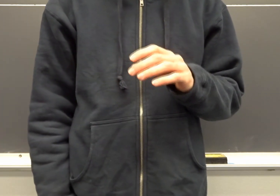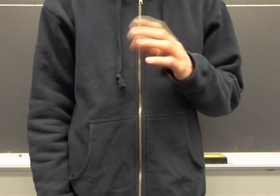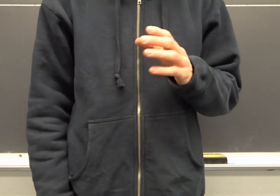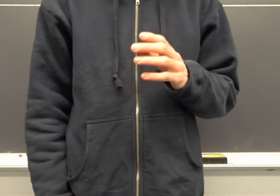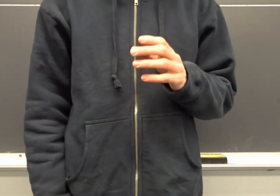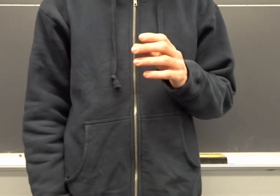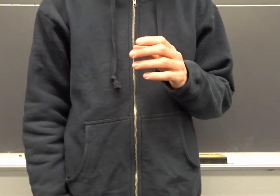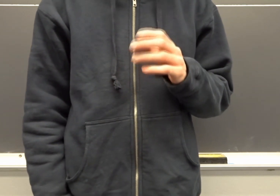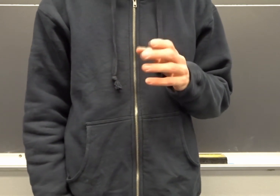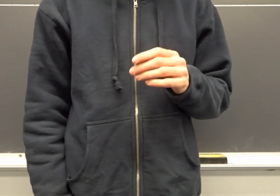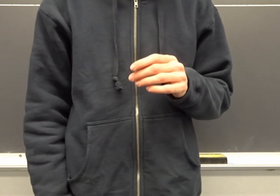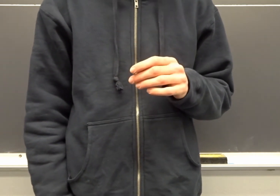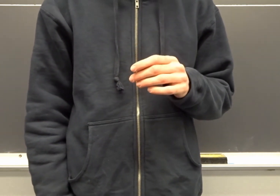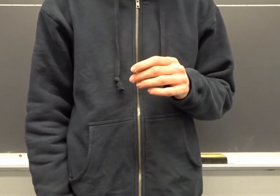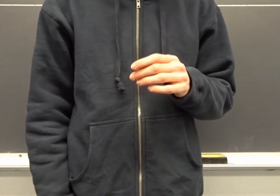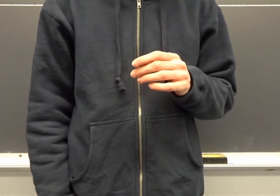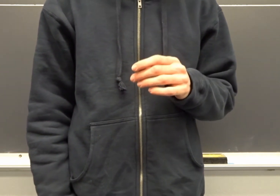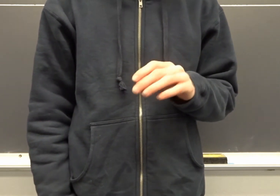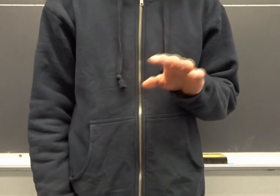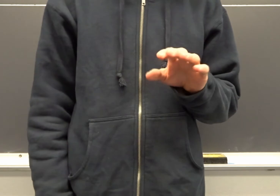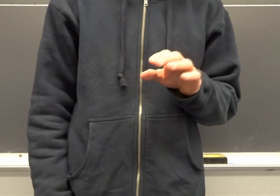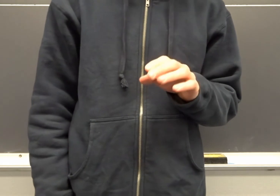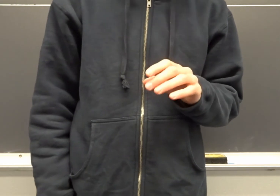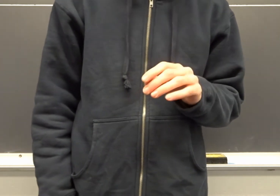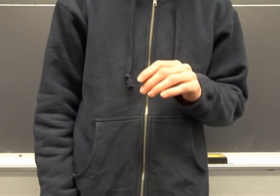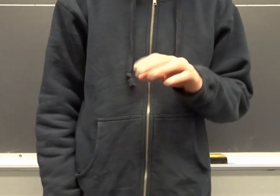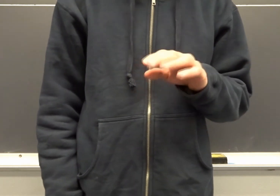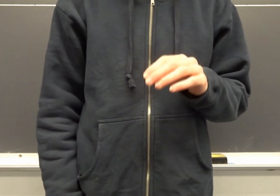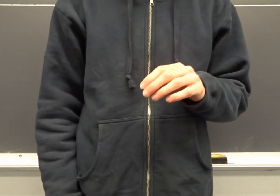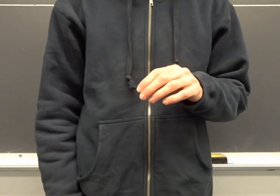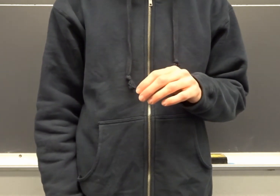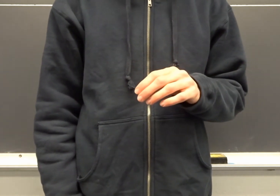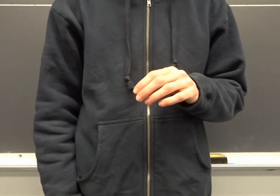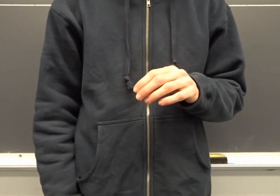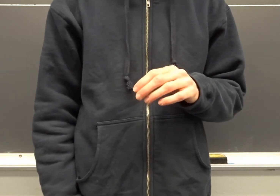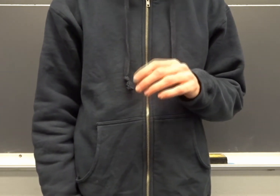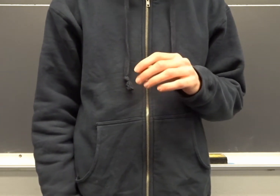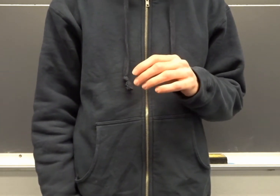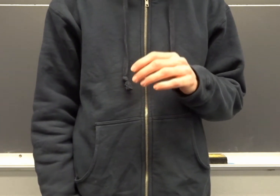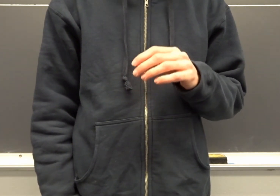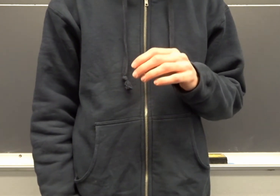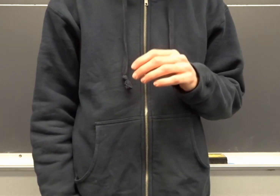If you’re worried about hurting your significant other, listen. They’re probably also cheating on you.